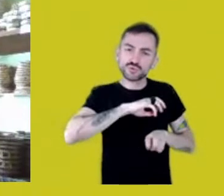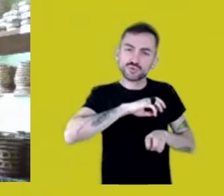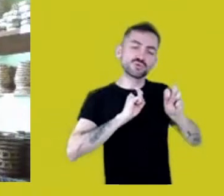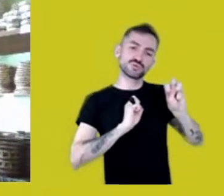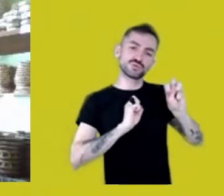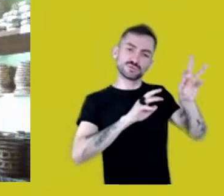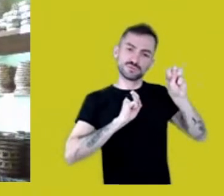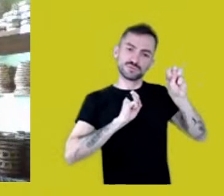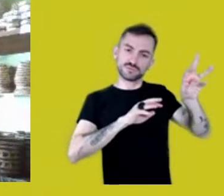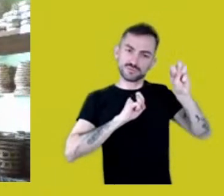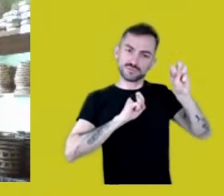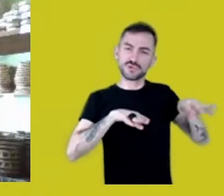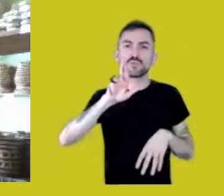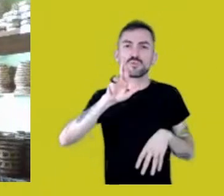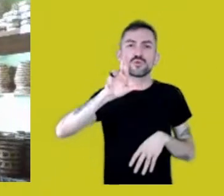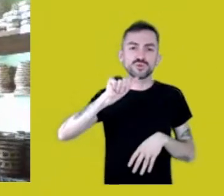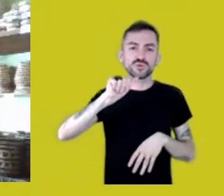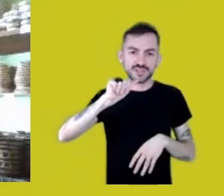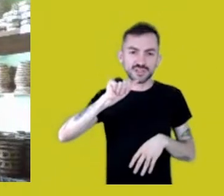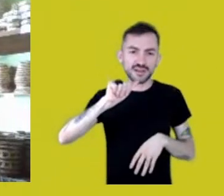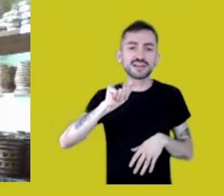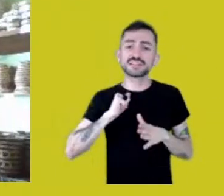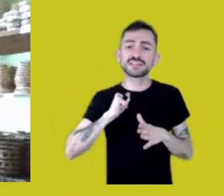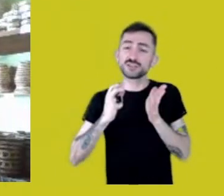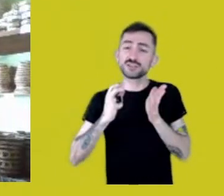so many times I’m going there in the morning